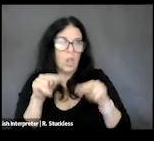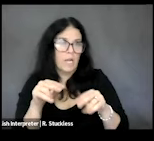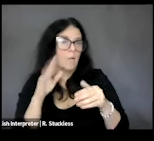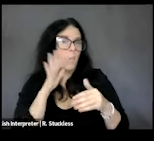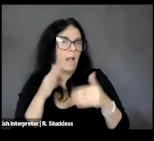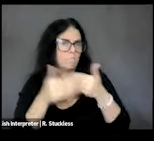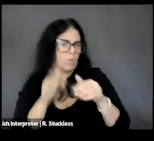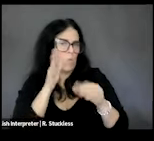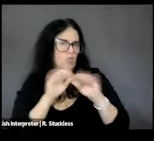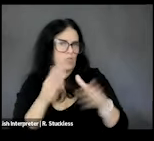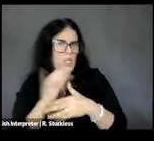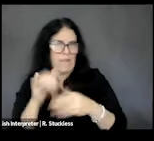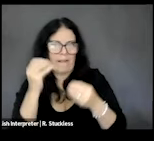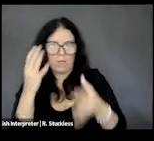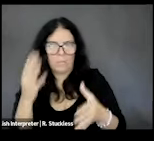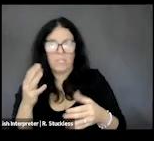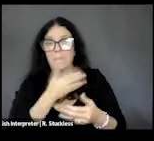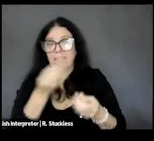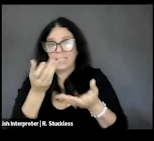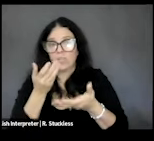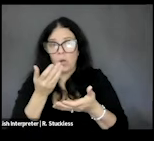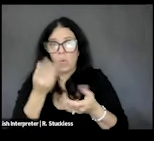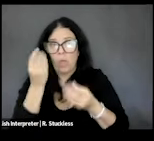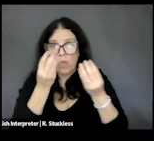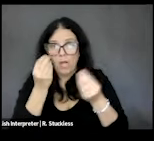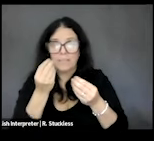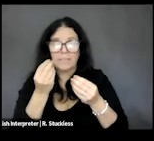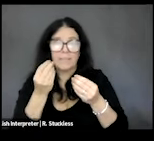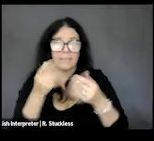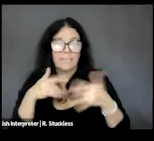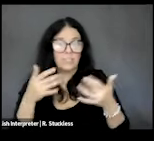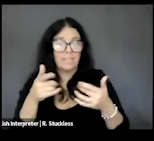know your thoughts on the series, and if you have any future topics you'd like us to cover. That's